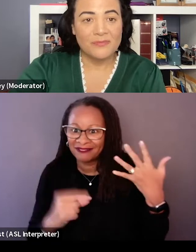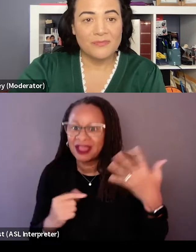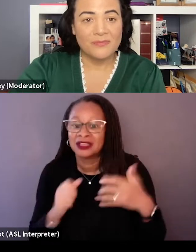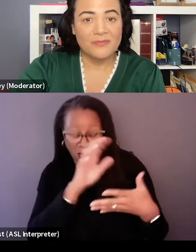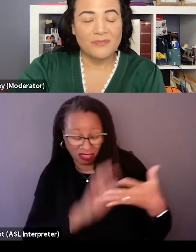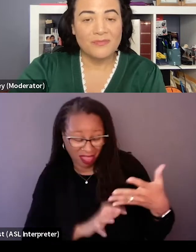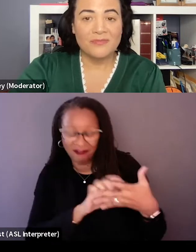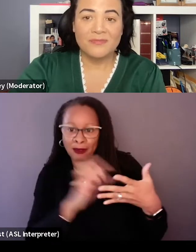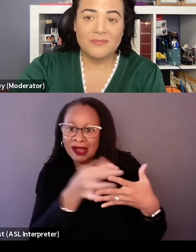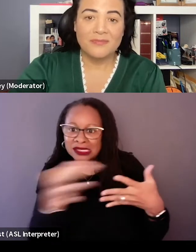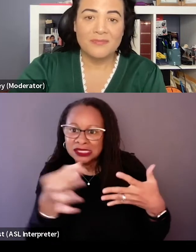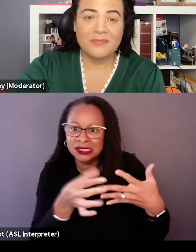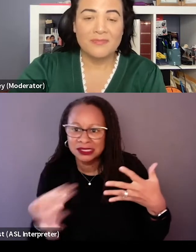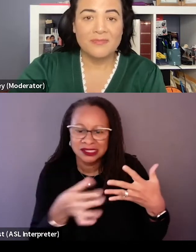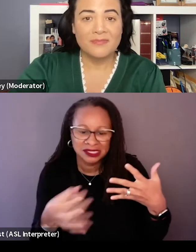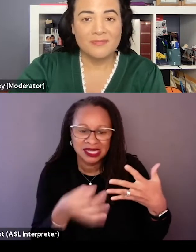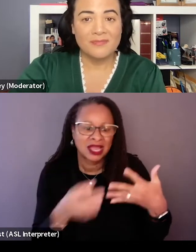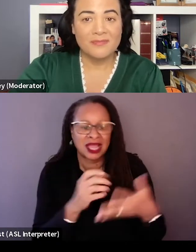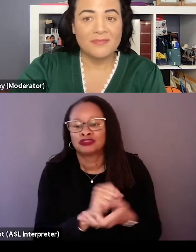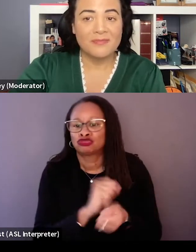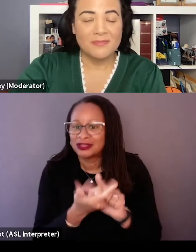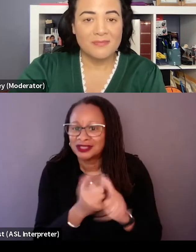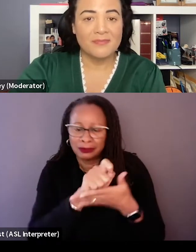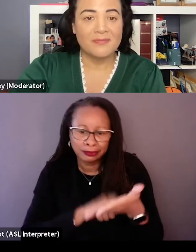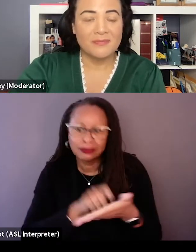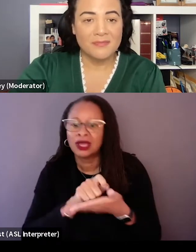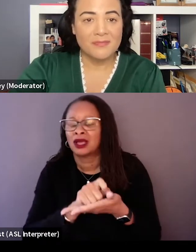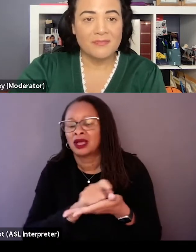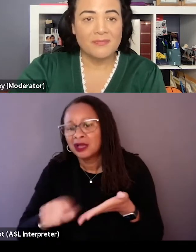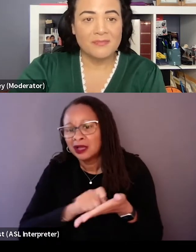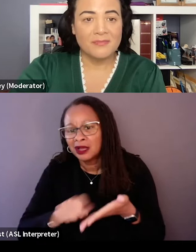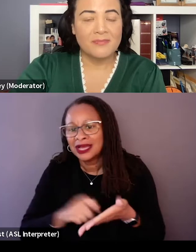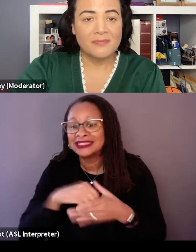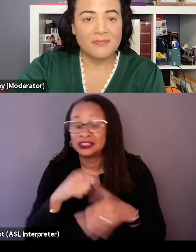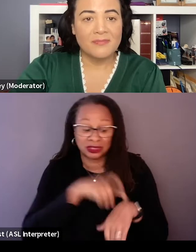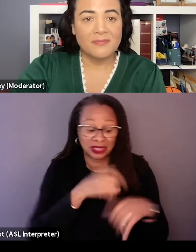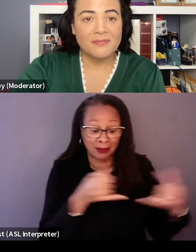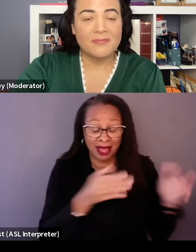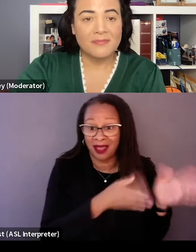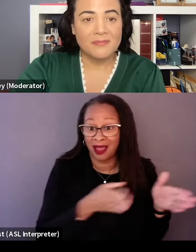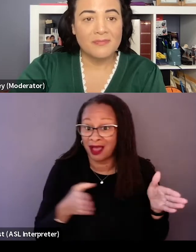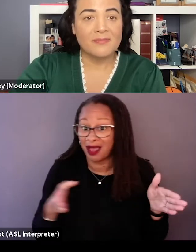we transcribe all the interviews, pull all that information into the timeline. And at the same time with that archival,